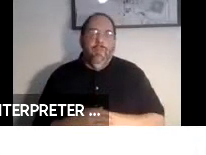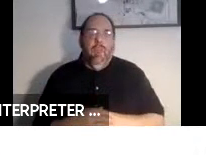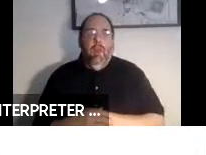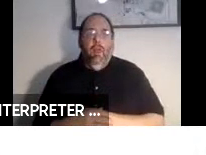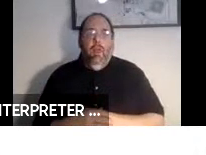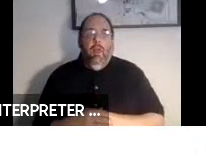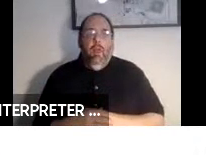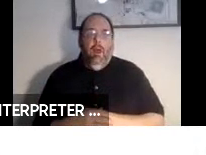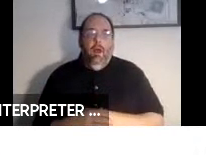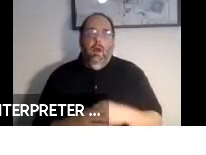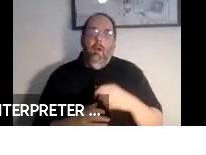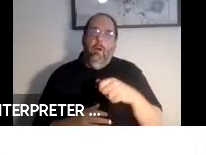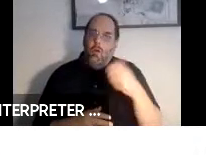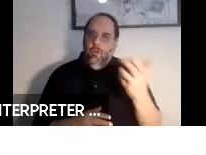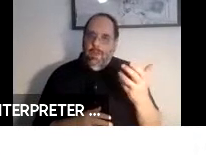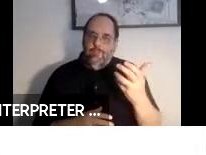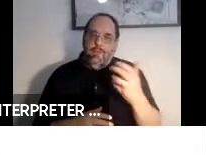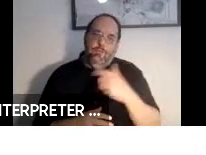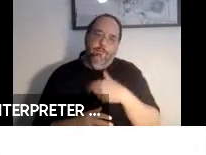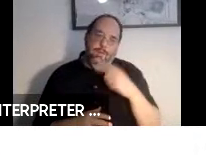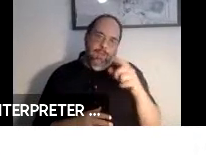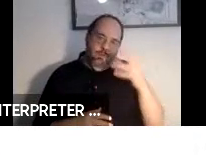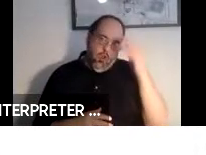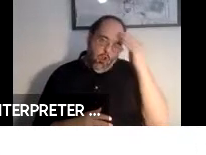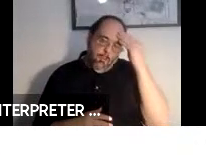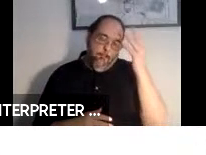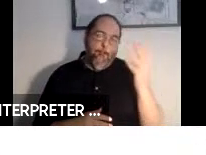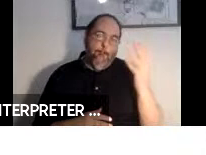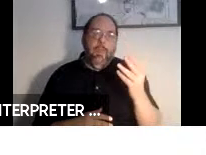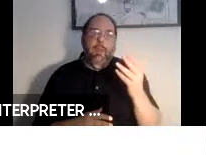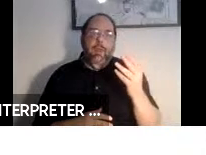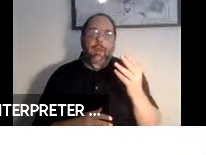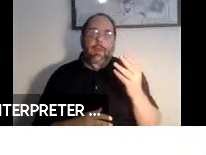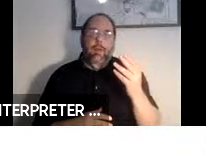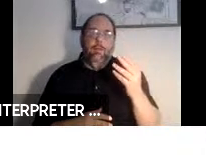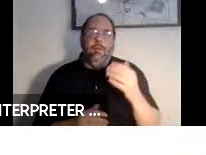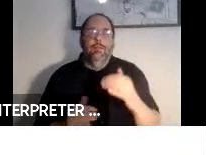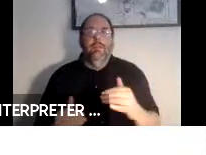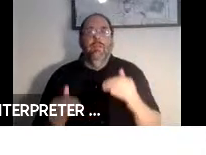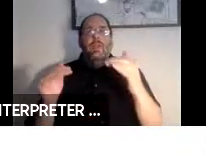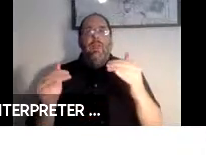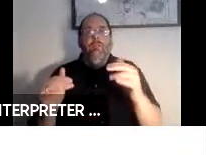One of the things, though, that we have learned in these advanced transportation systems is that